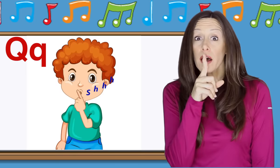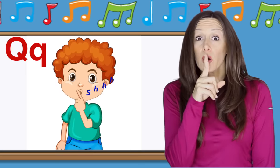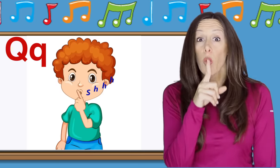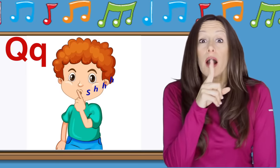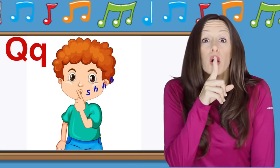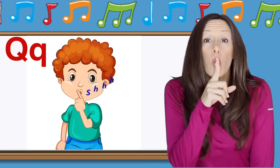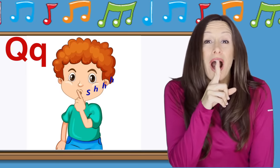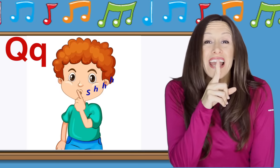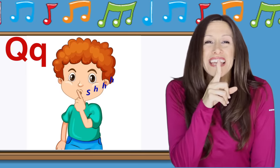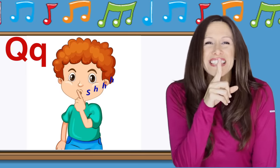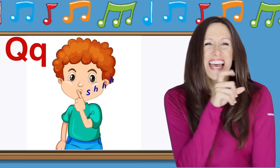Q is for Quiet